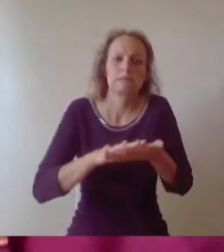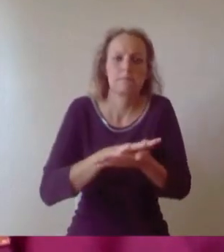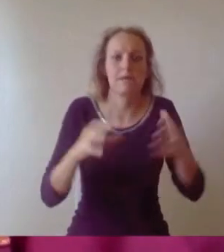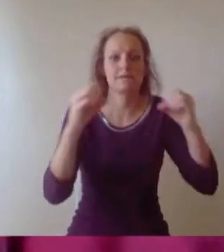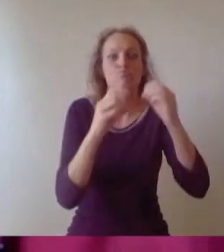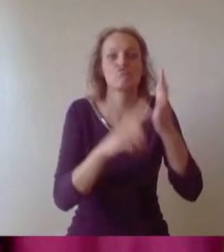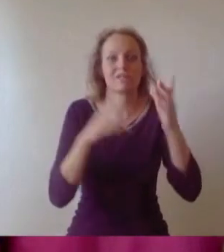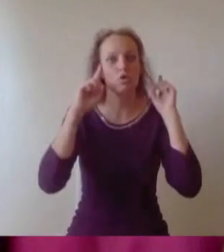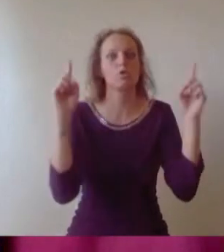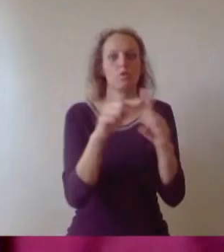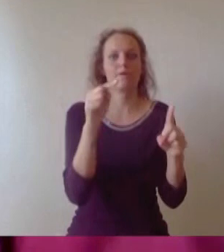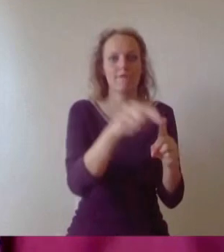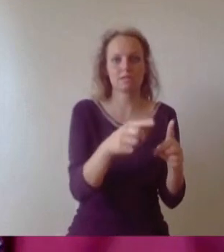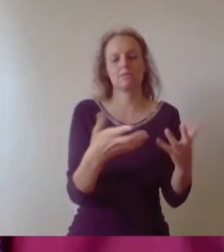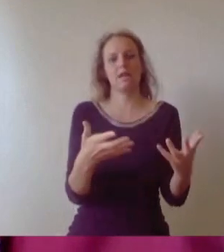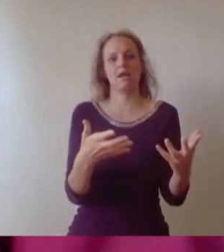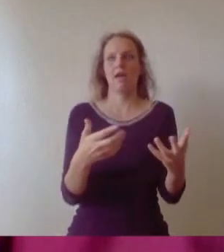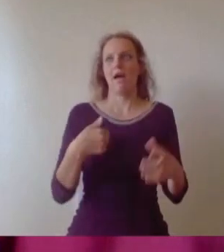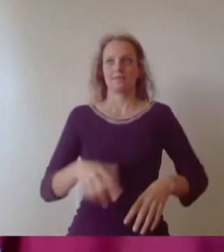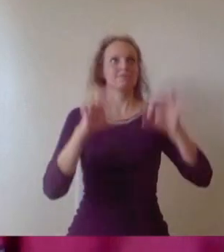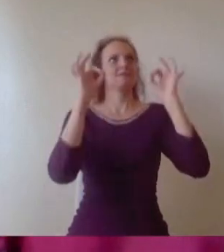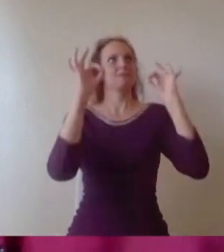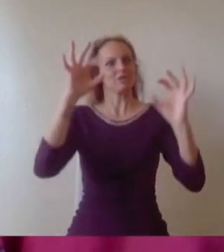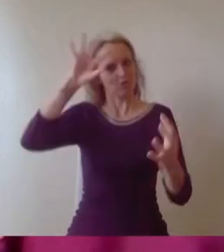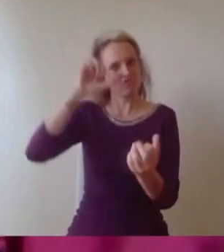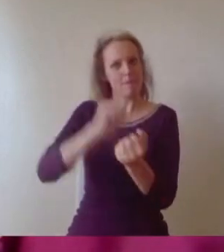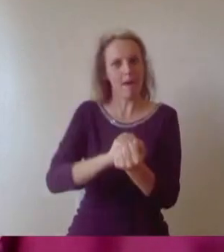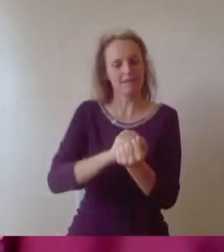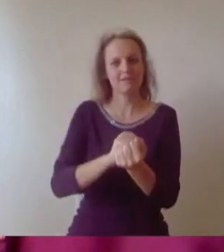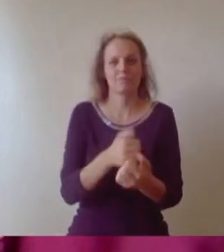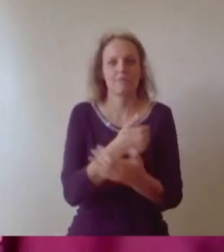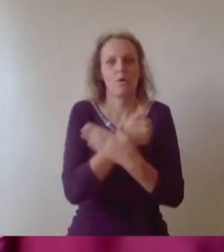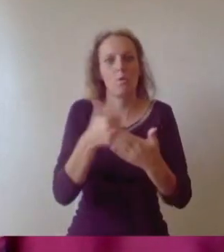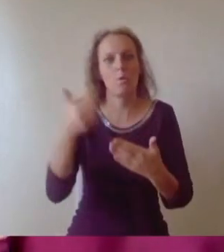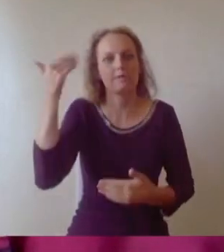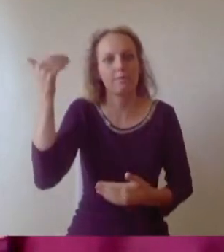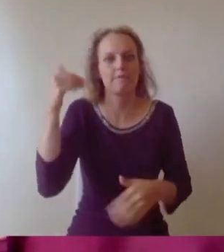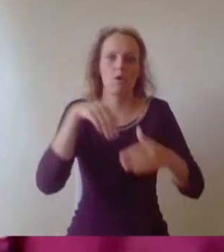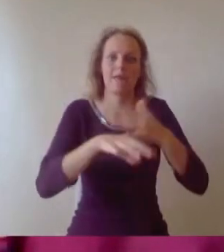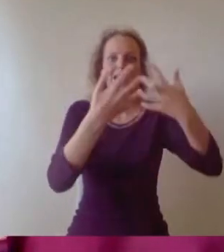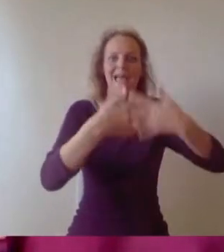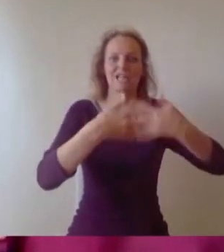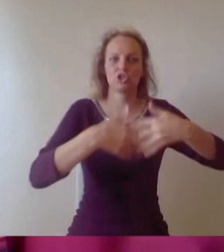a fresher and maybe still as a graduate who has spent three or more years working in it, to spending hours working on coursework